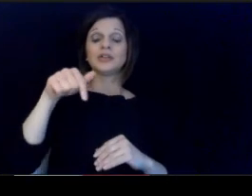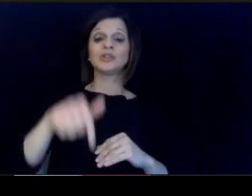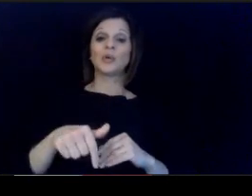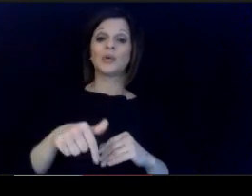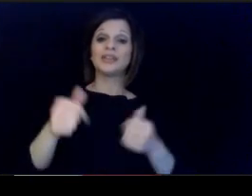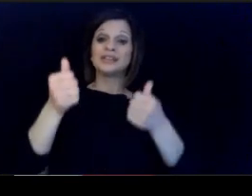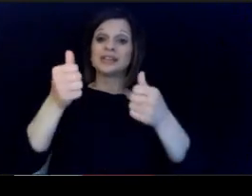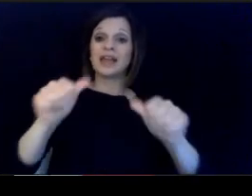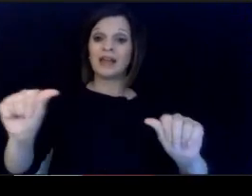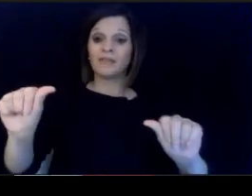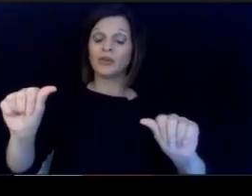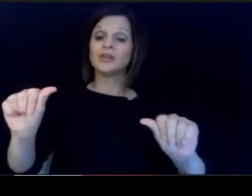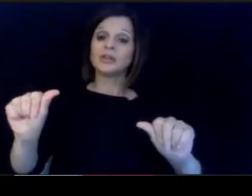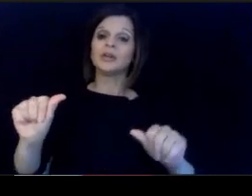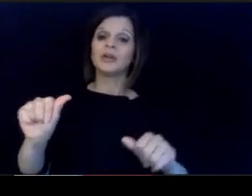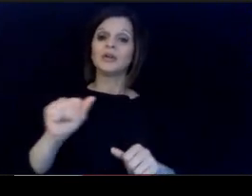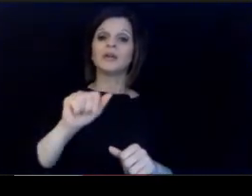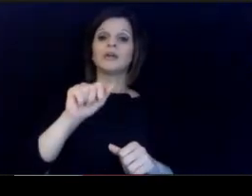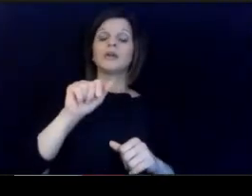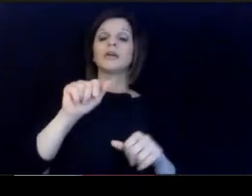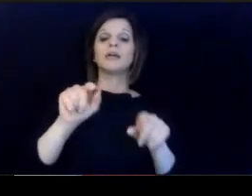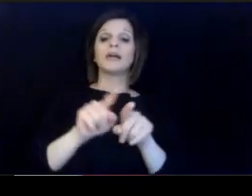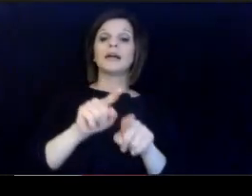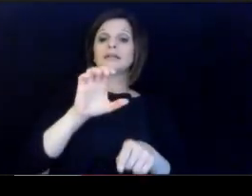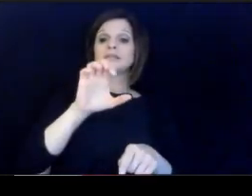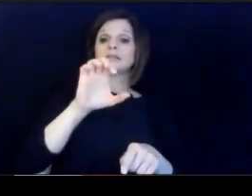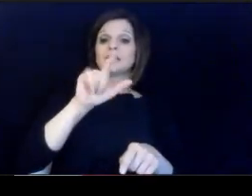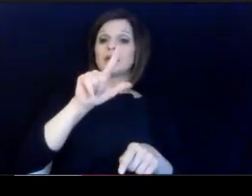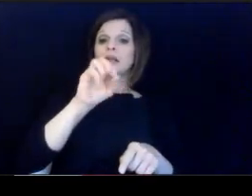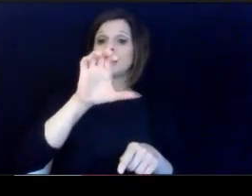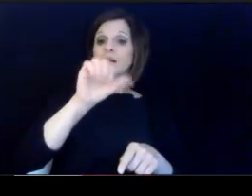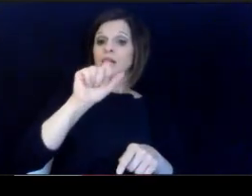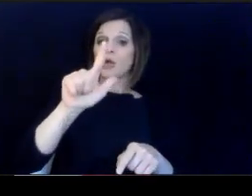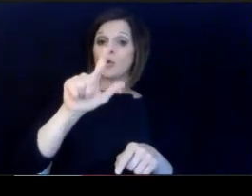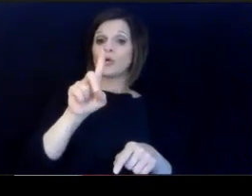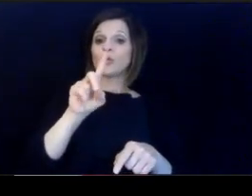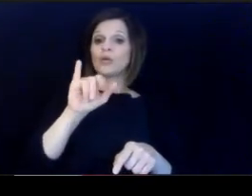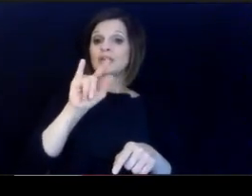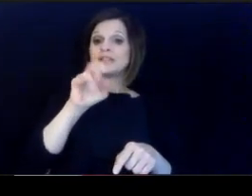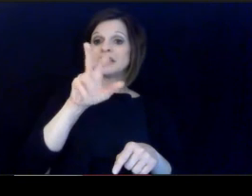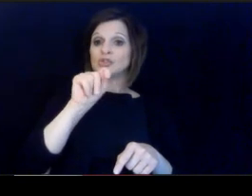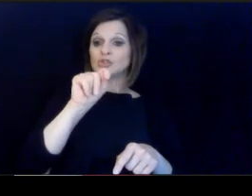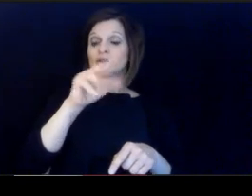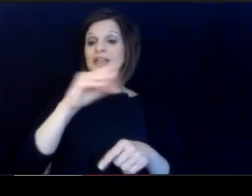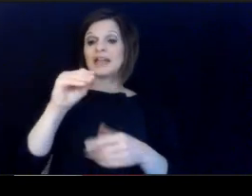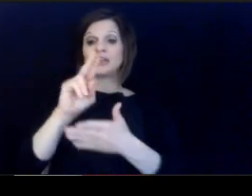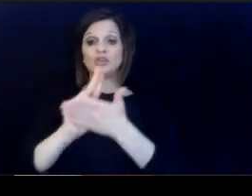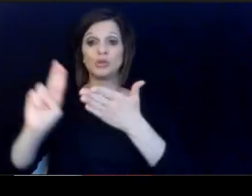If a local district. Anna local. University intend to partner.